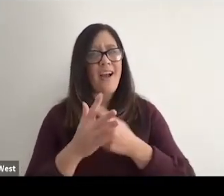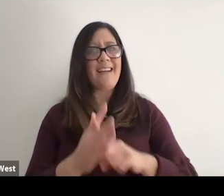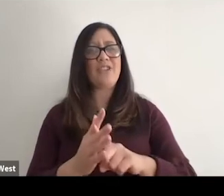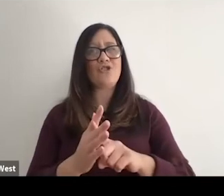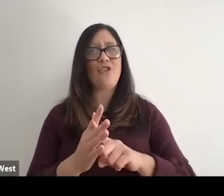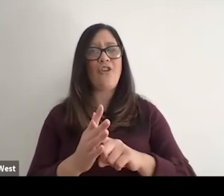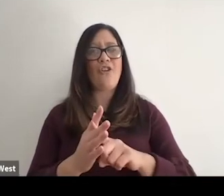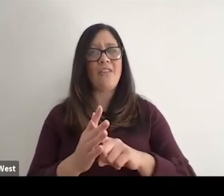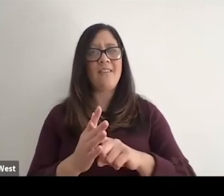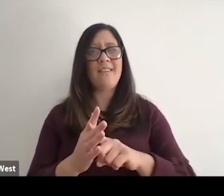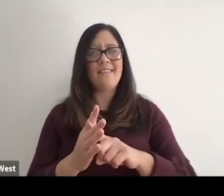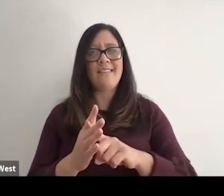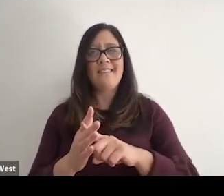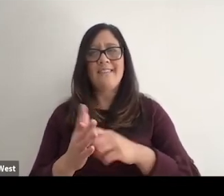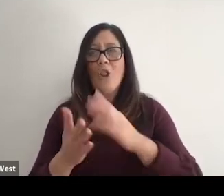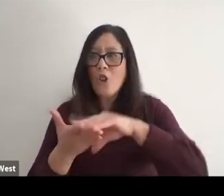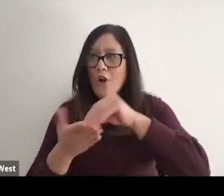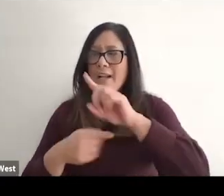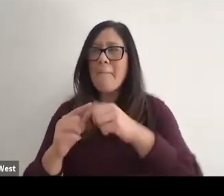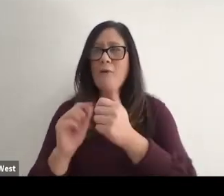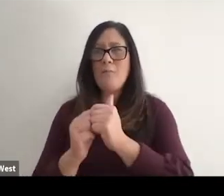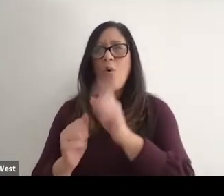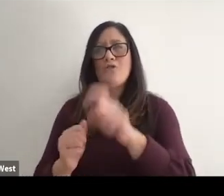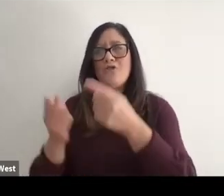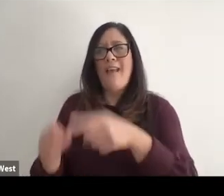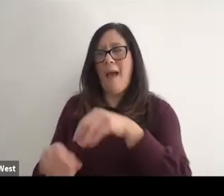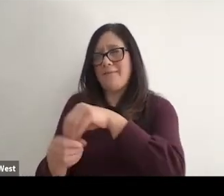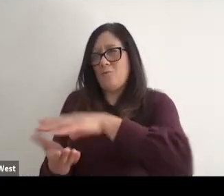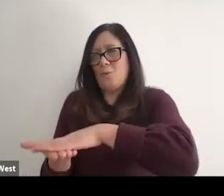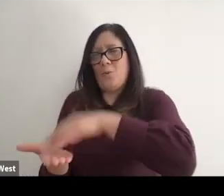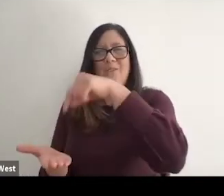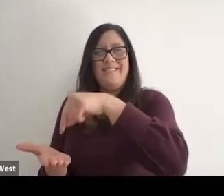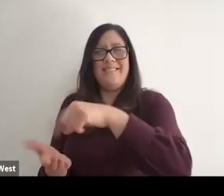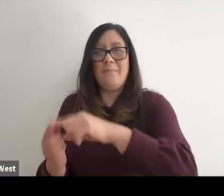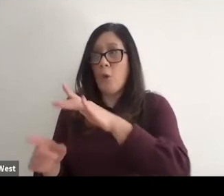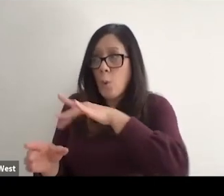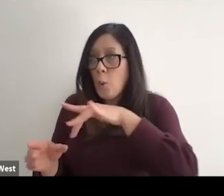Support or should be through their school as it is for every other